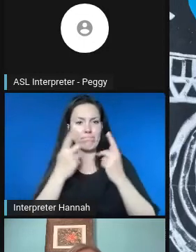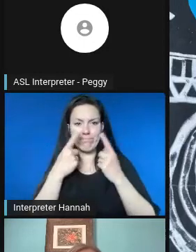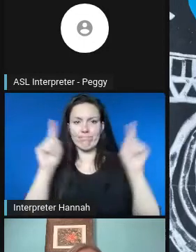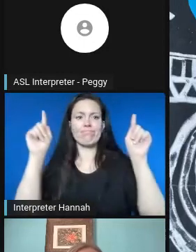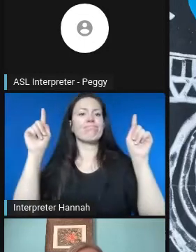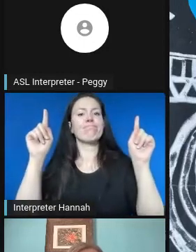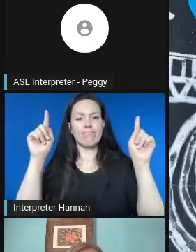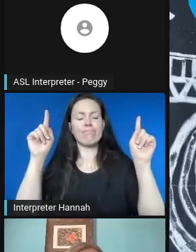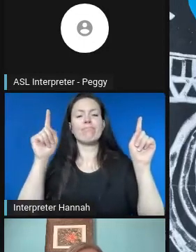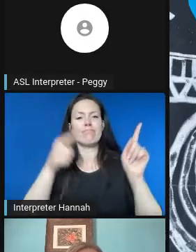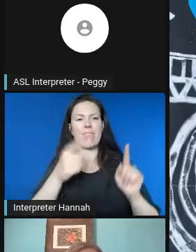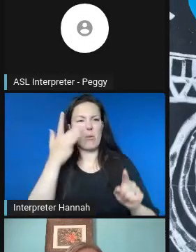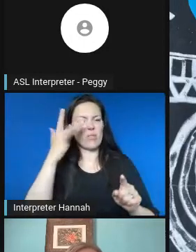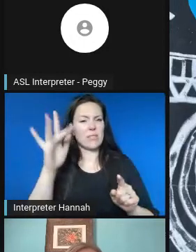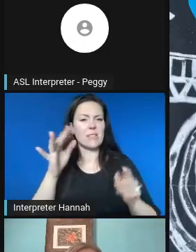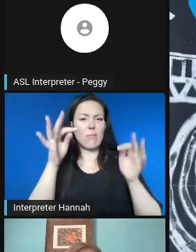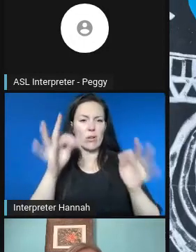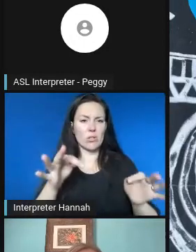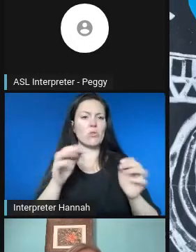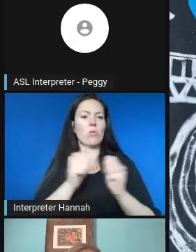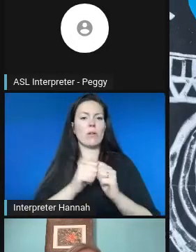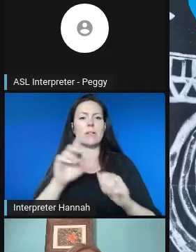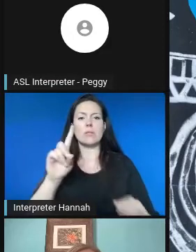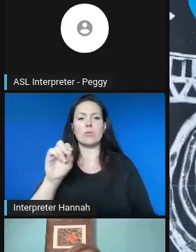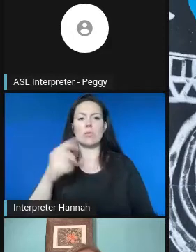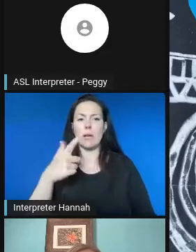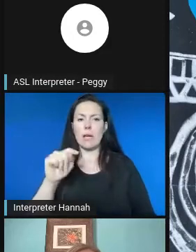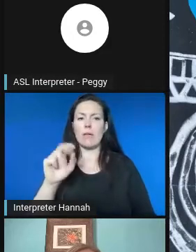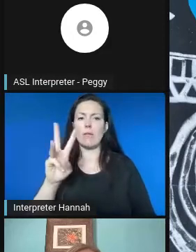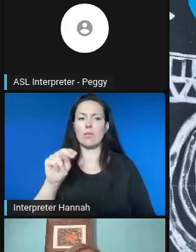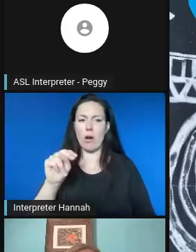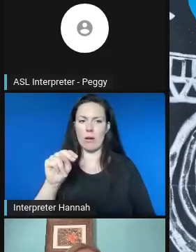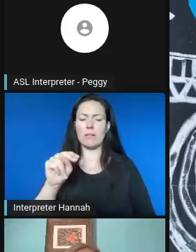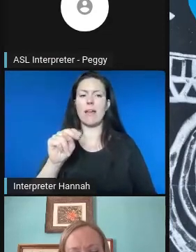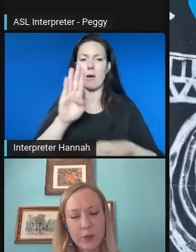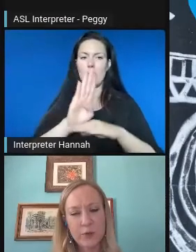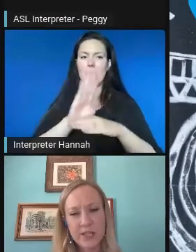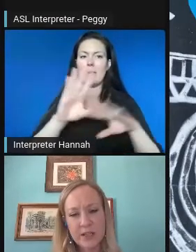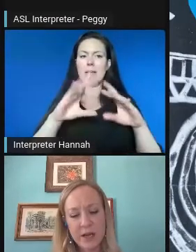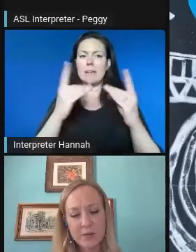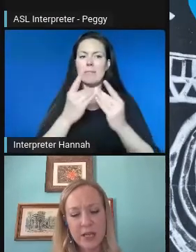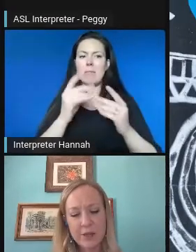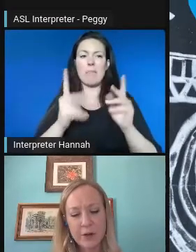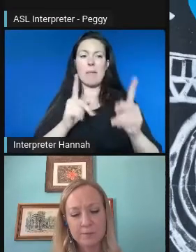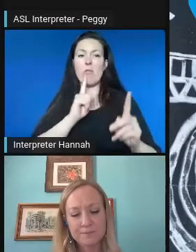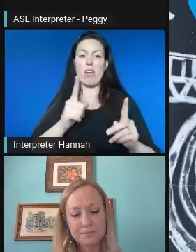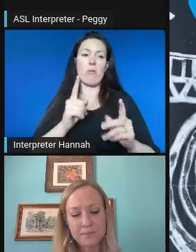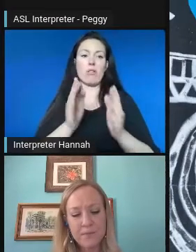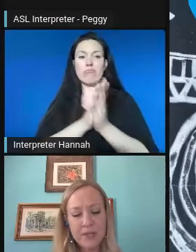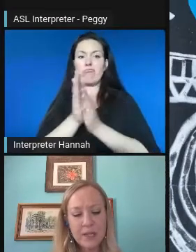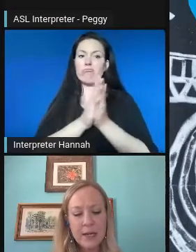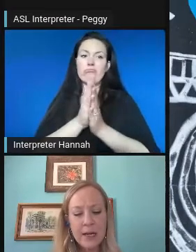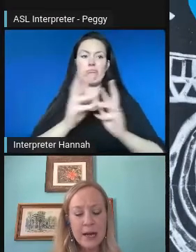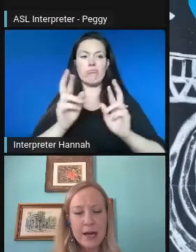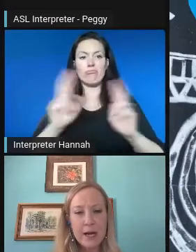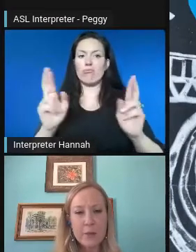They were ready for something like this, and it gave people a reason to come together.